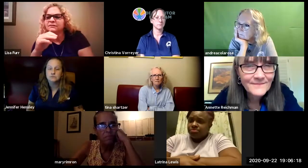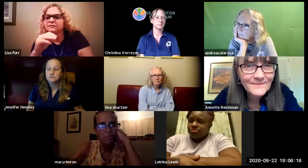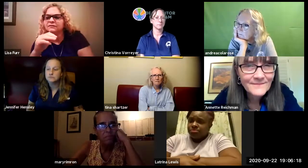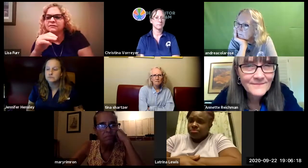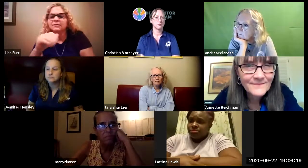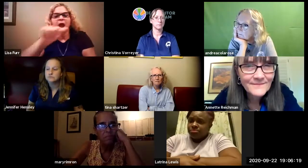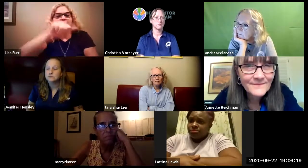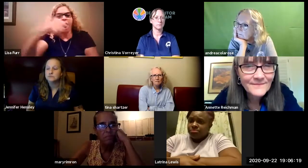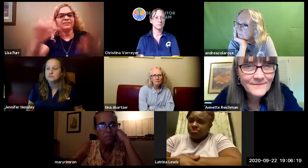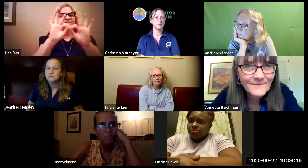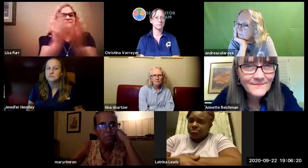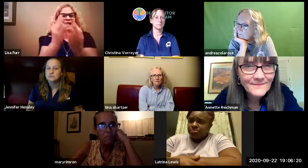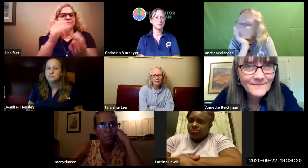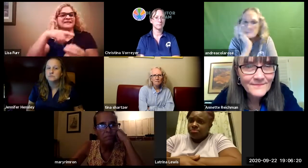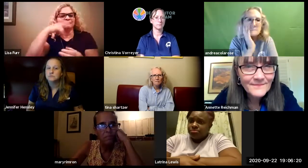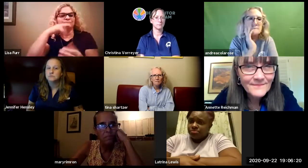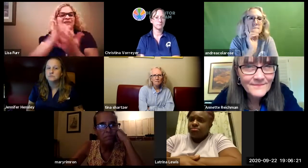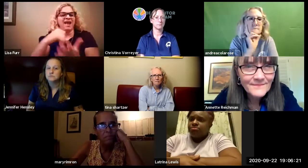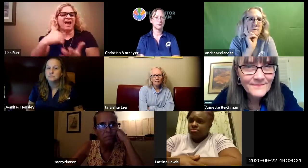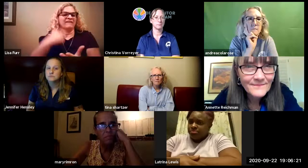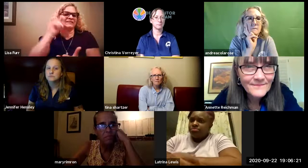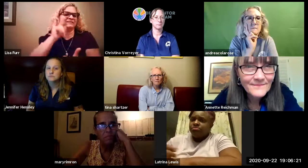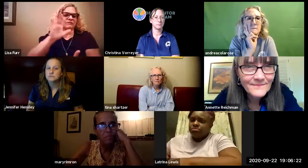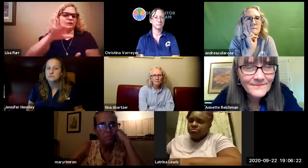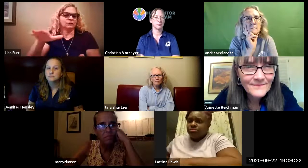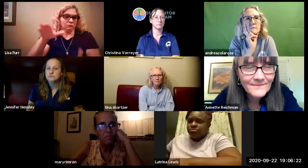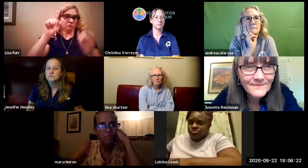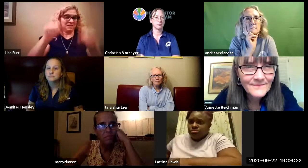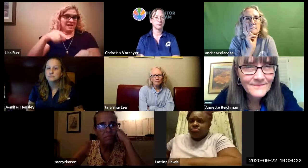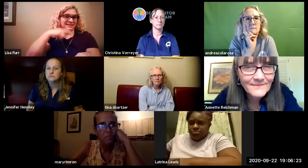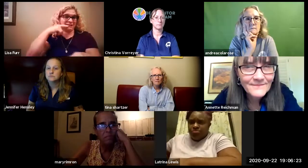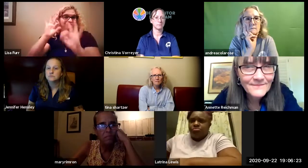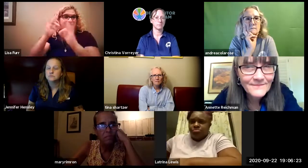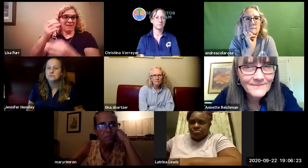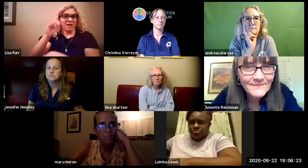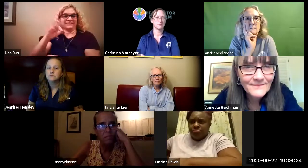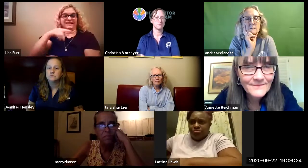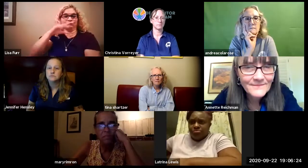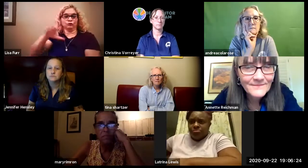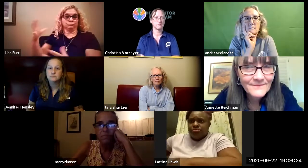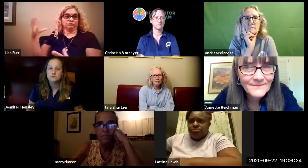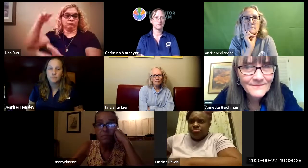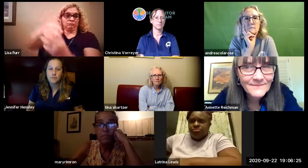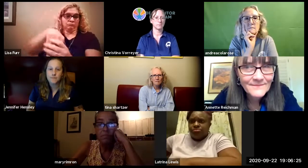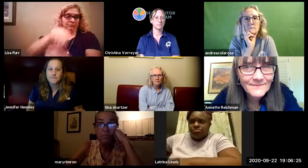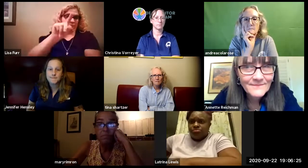classes and other hearing families that have deaf children